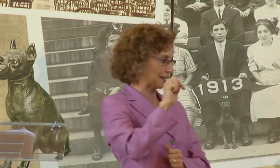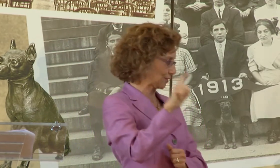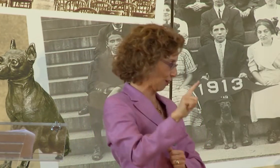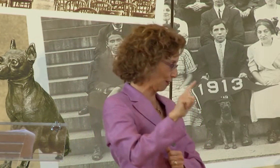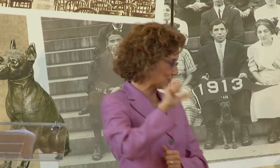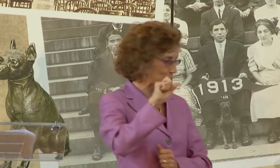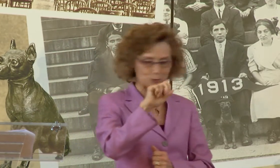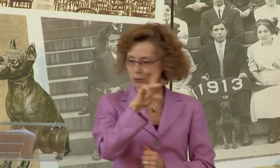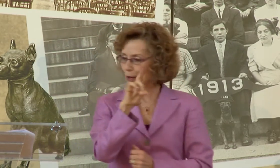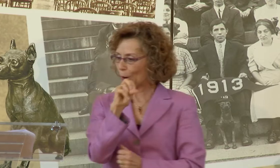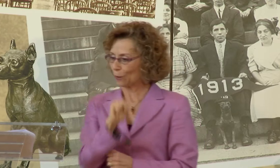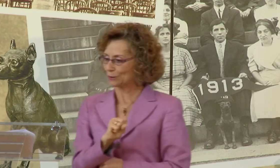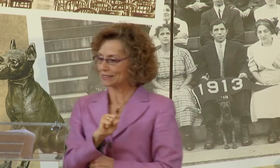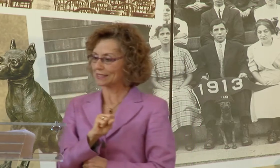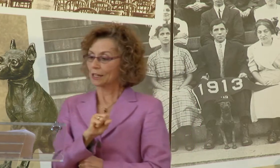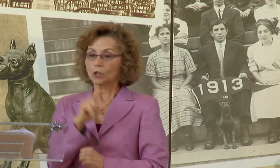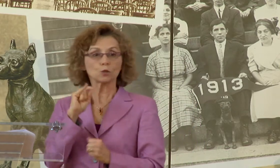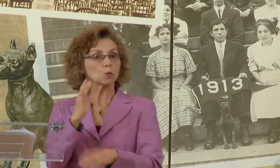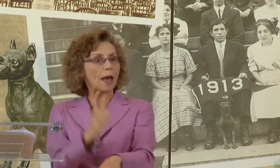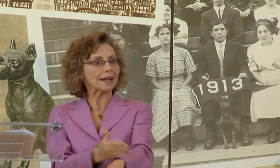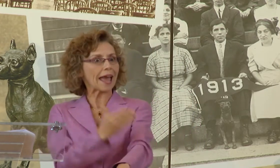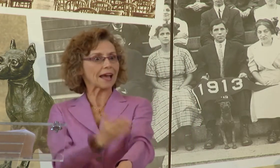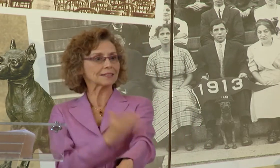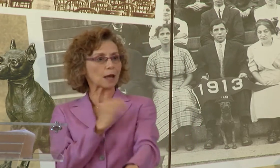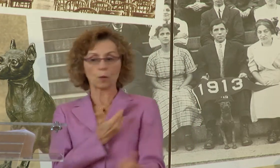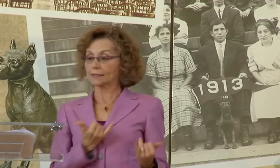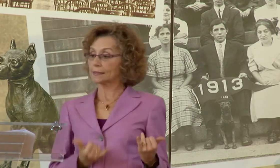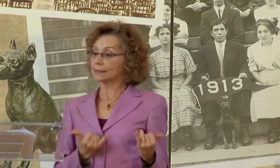WITH PIGMENTAL.